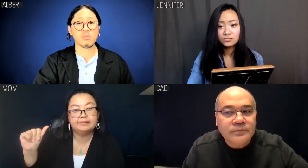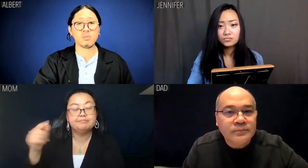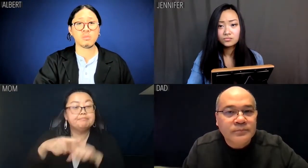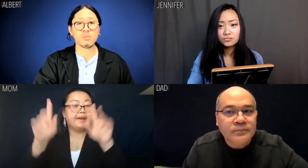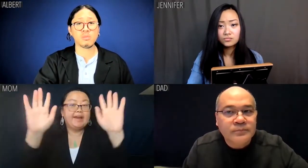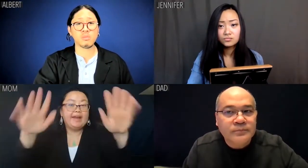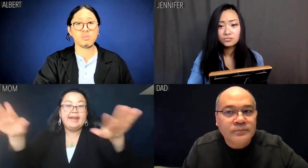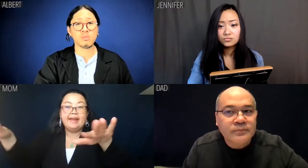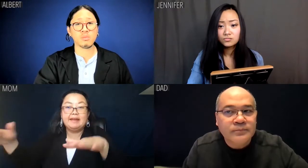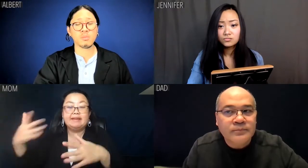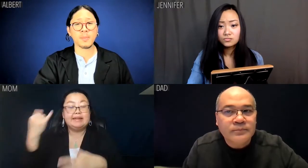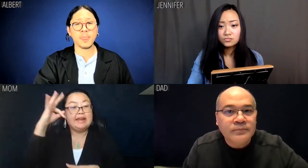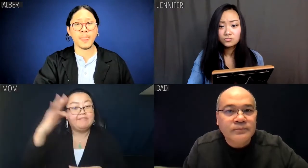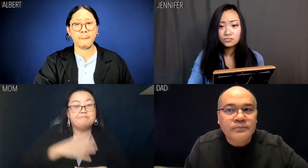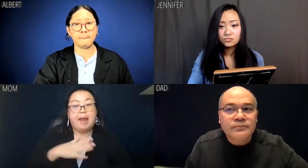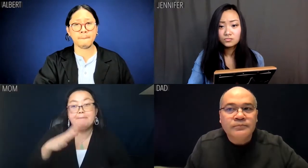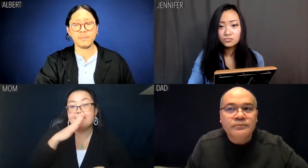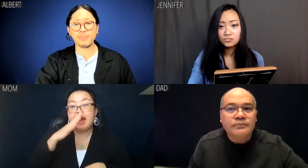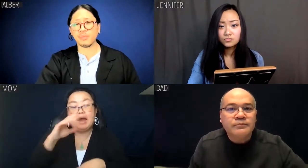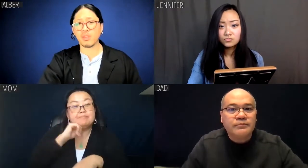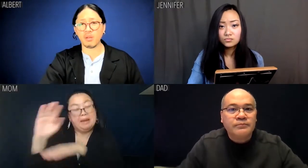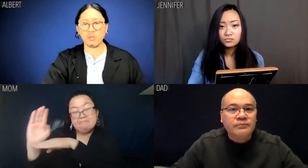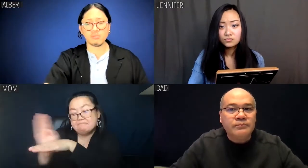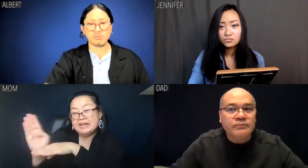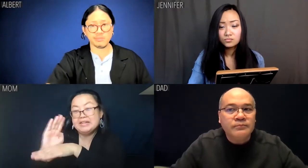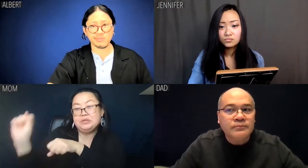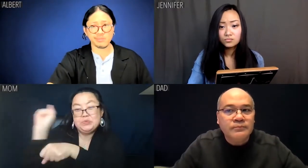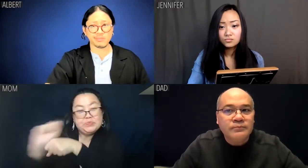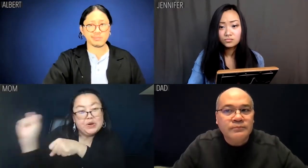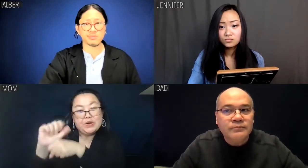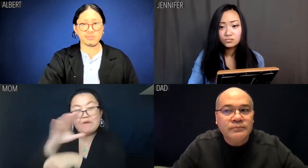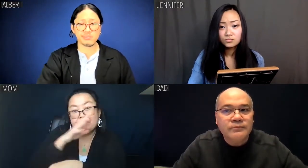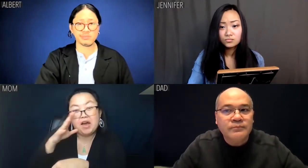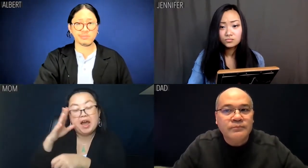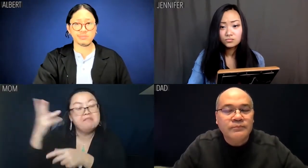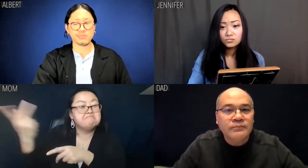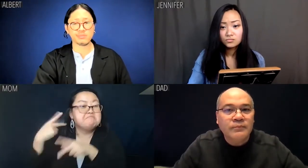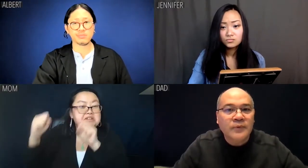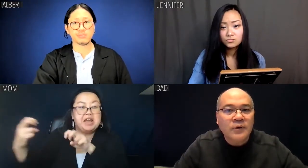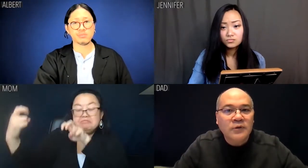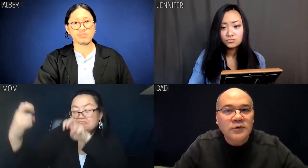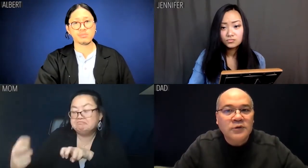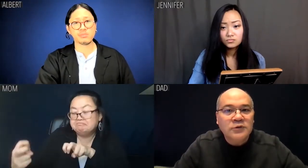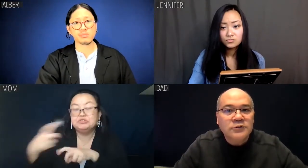But, hey, I'm sure if my mother wasn't so busy with grueling farm labor,